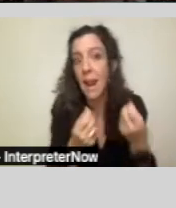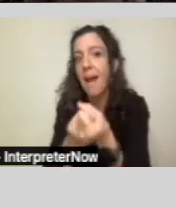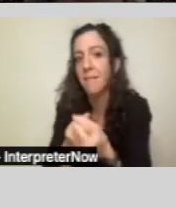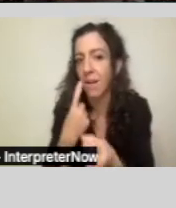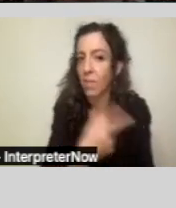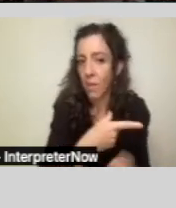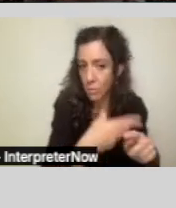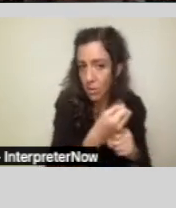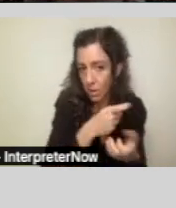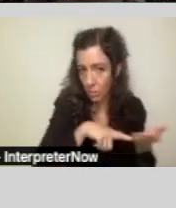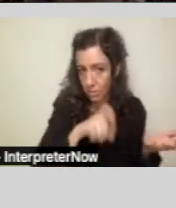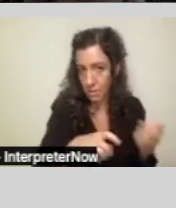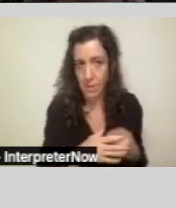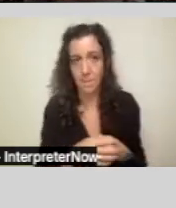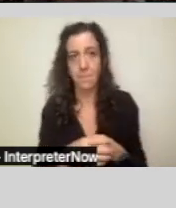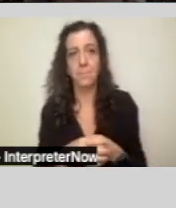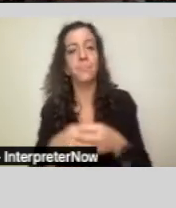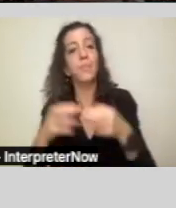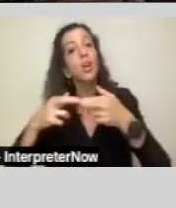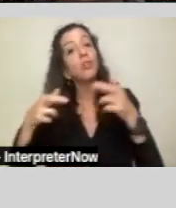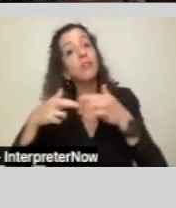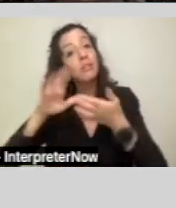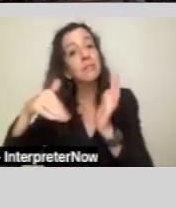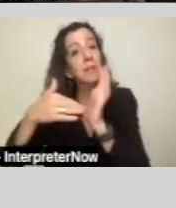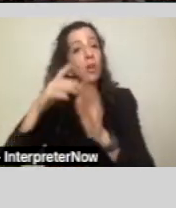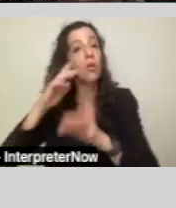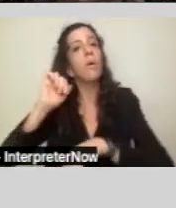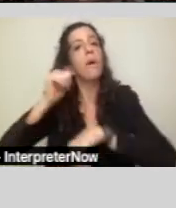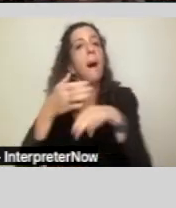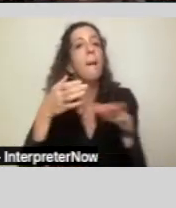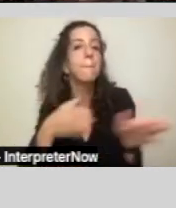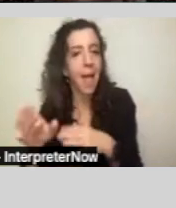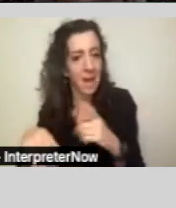A regional center also creates a plan about someone's needs and services.